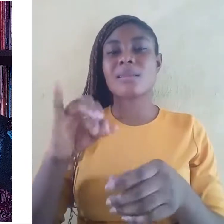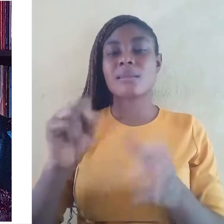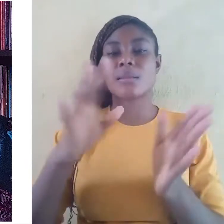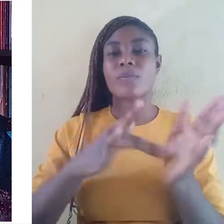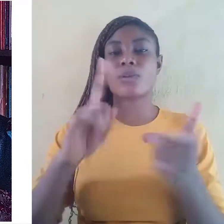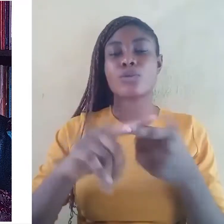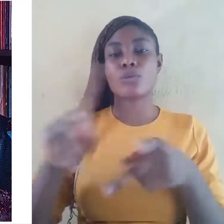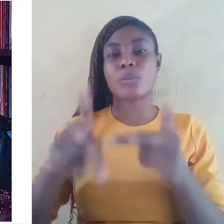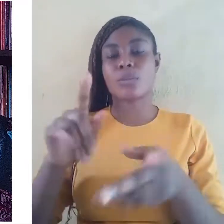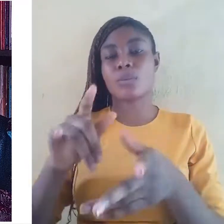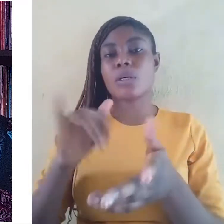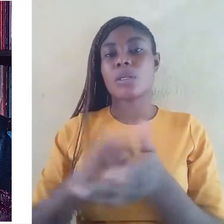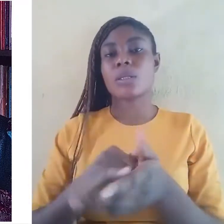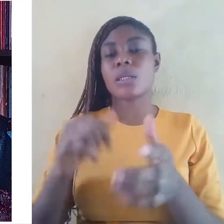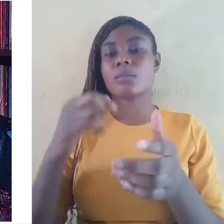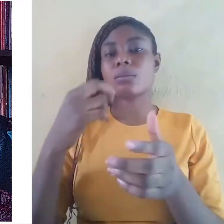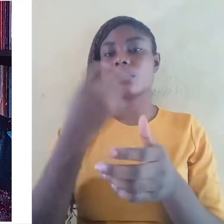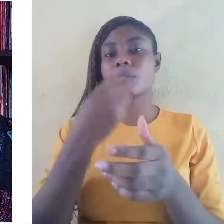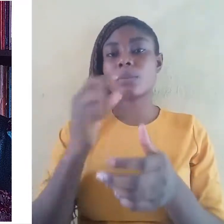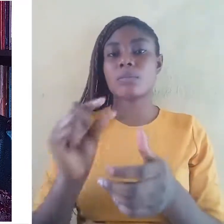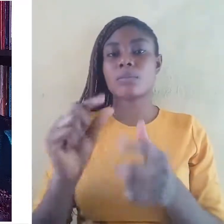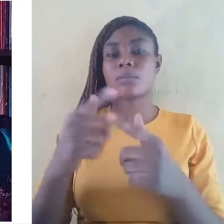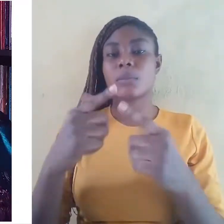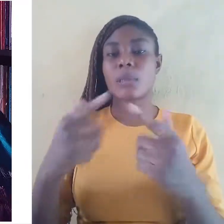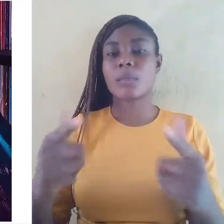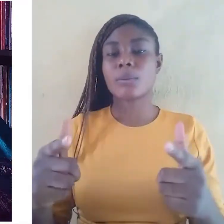On the other hand, the minor languages are disadvantaged.